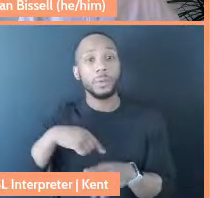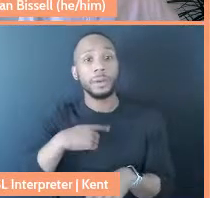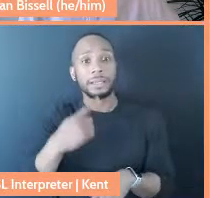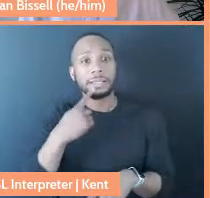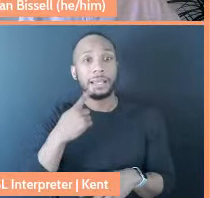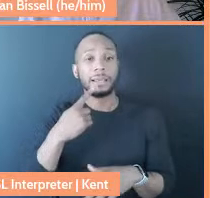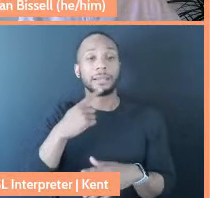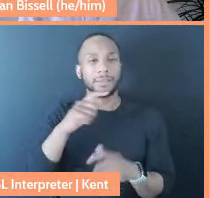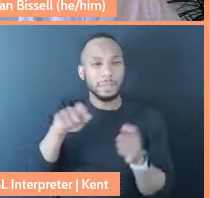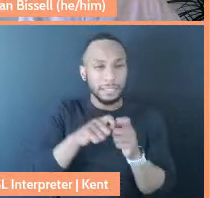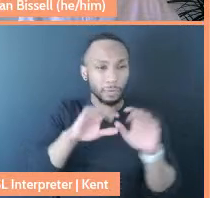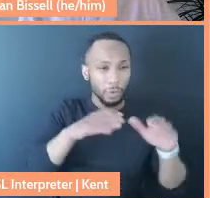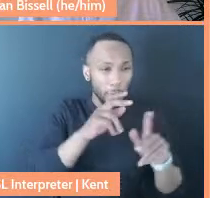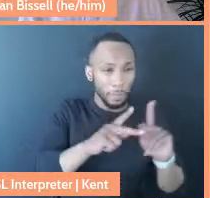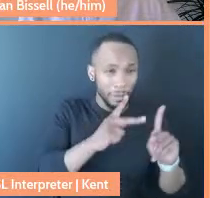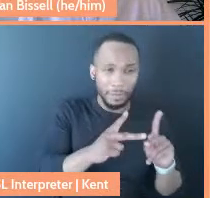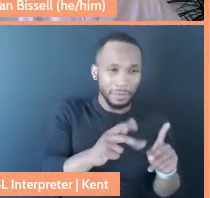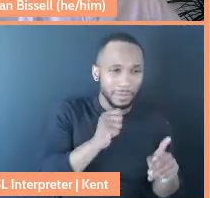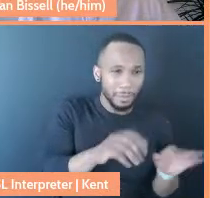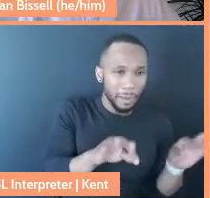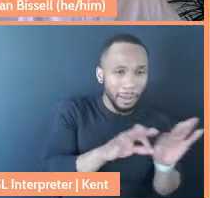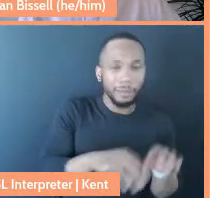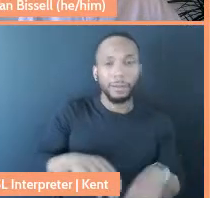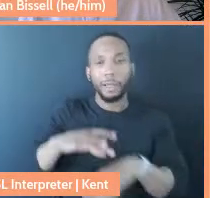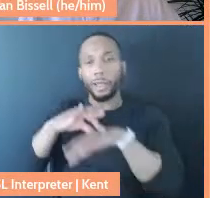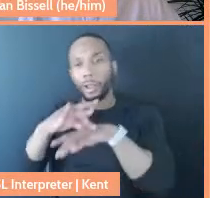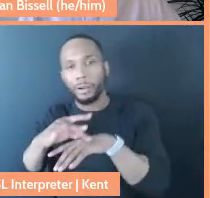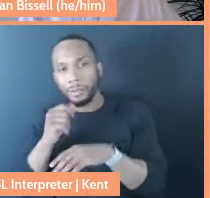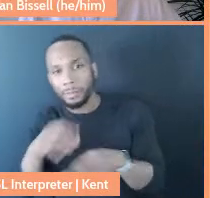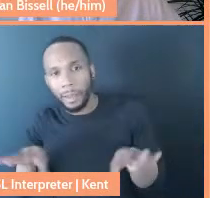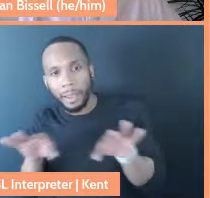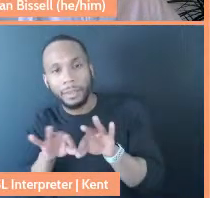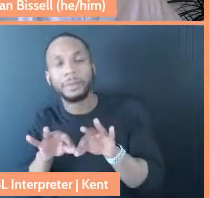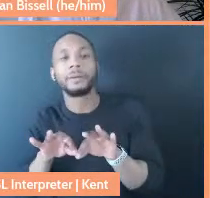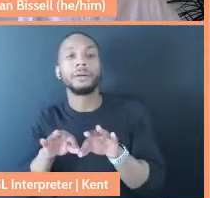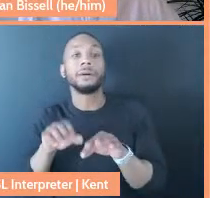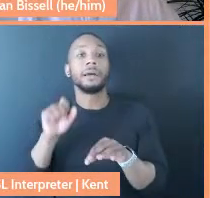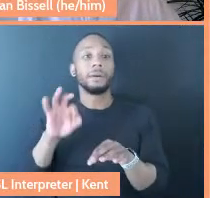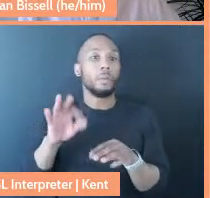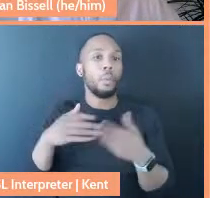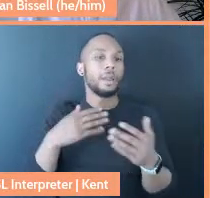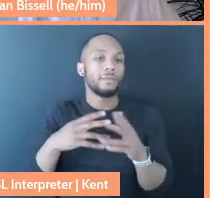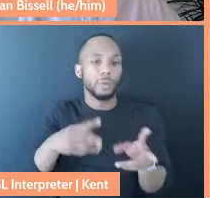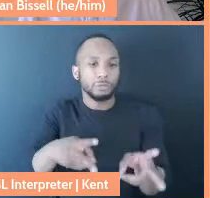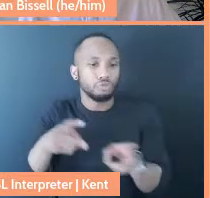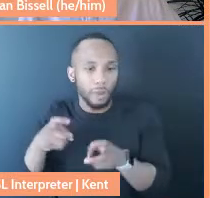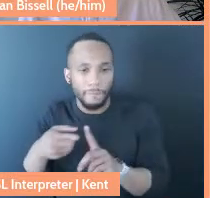don't matter, the earth doesn't matter, except if it can be extracted to give us stuff, this